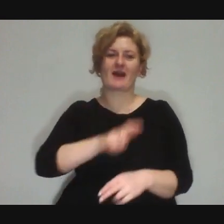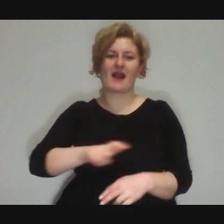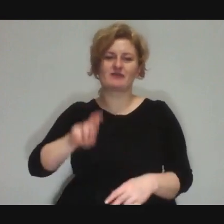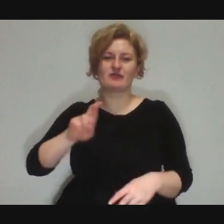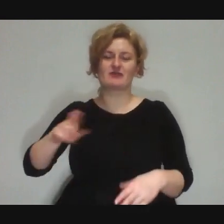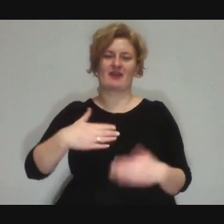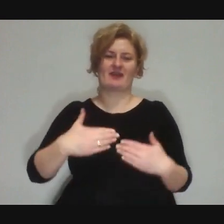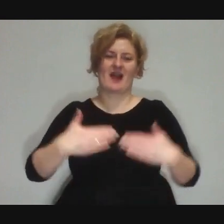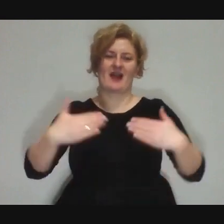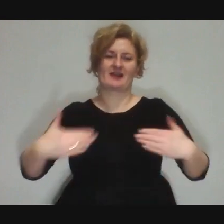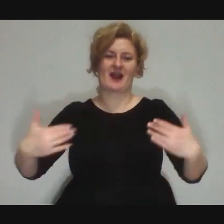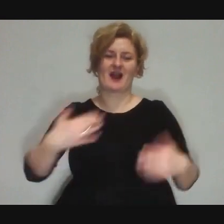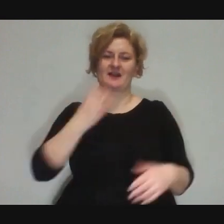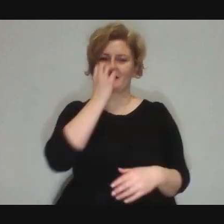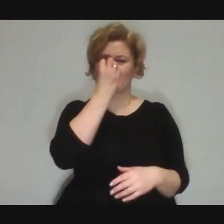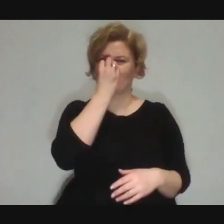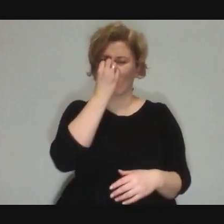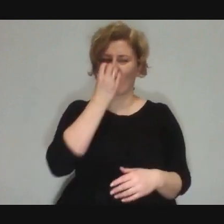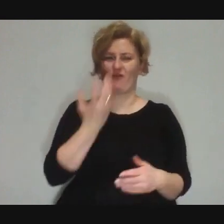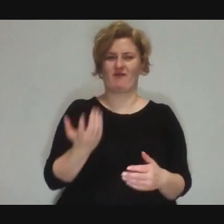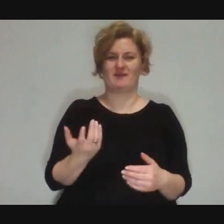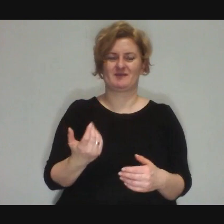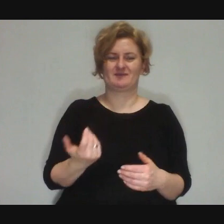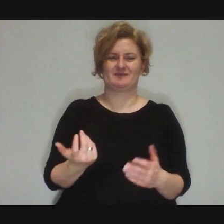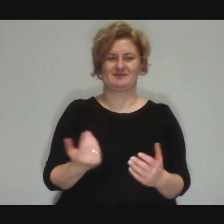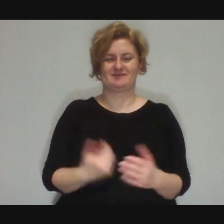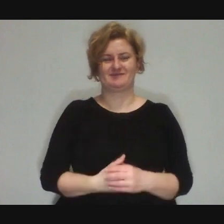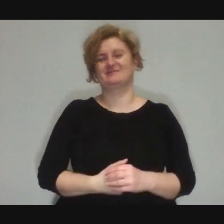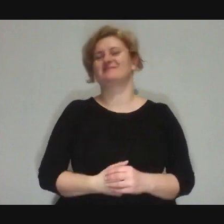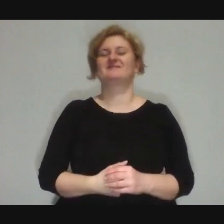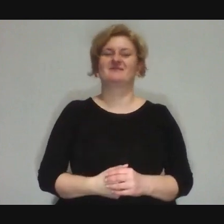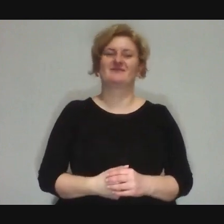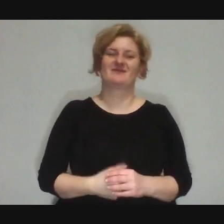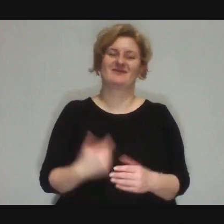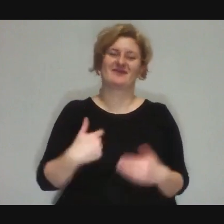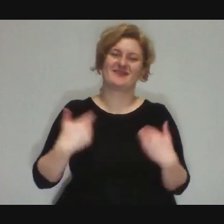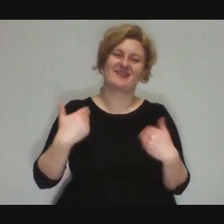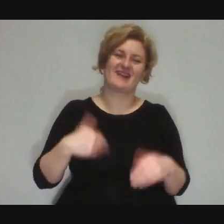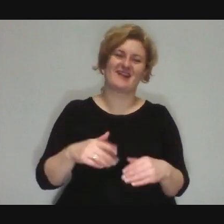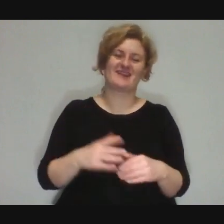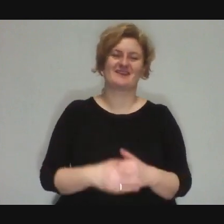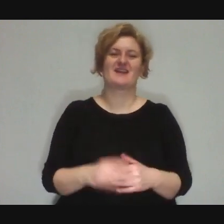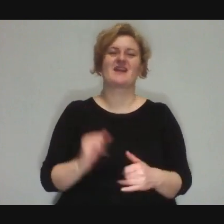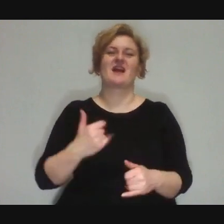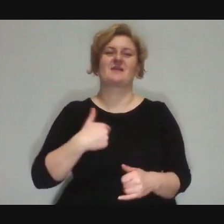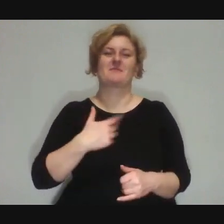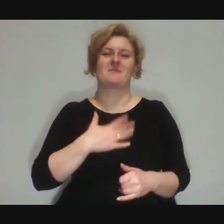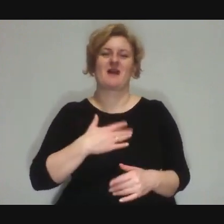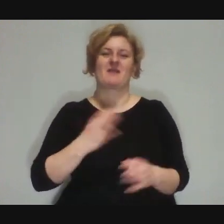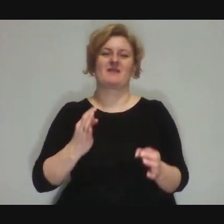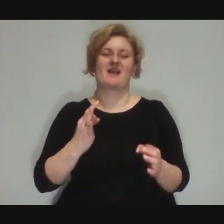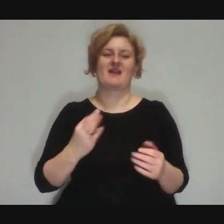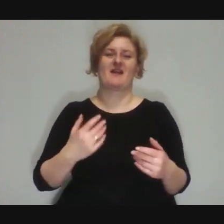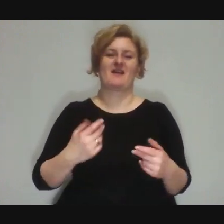Those people learned something there, and it's so uuuueeeeeeeeeee how I'm supposed to put it together...